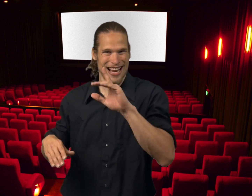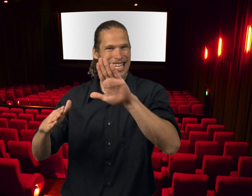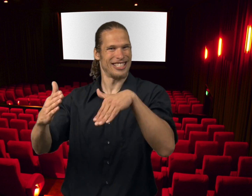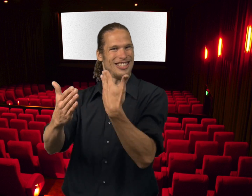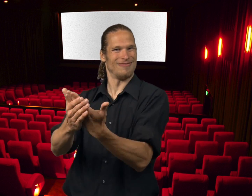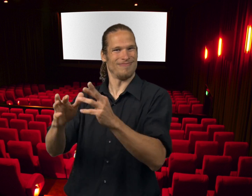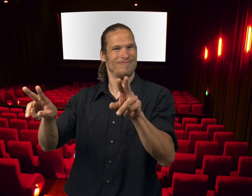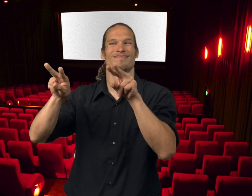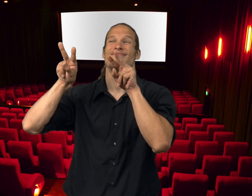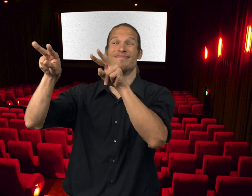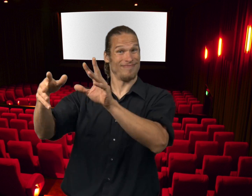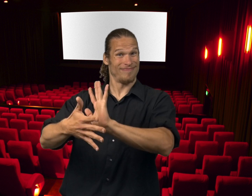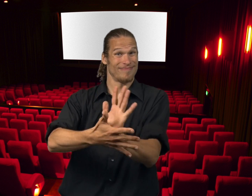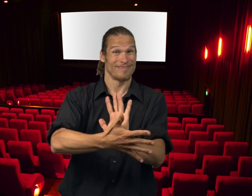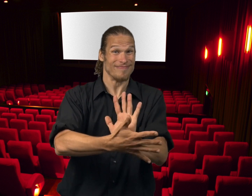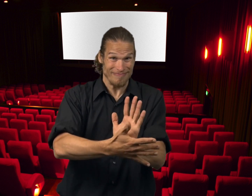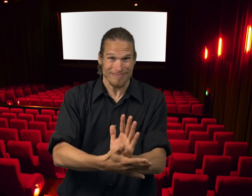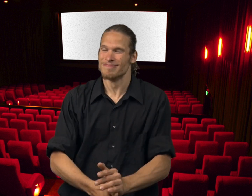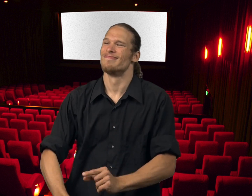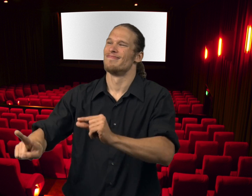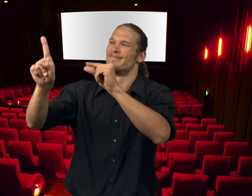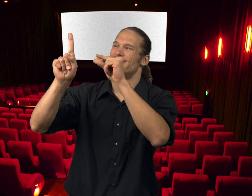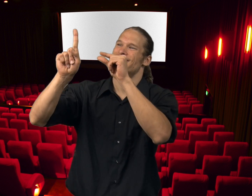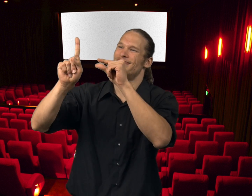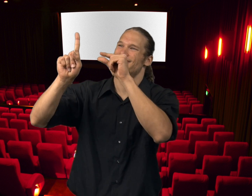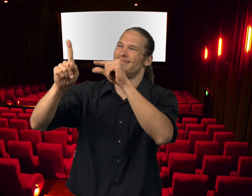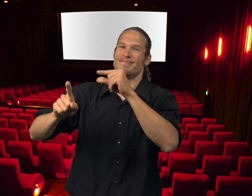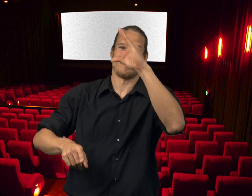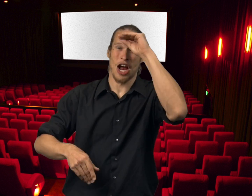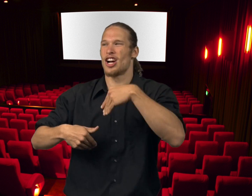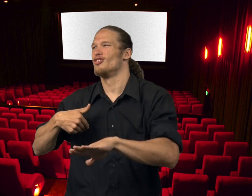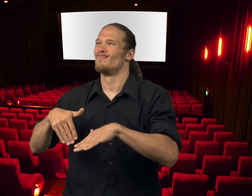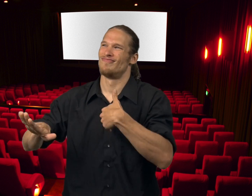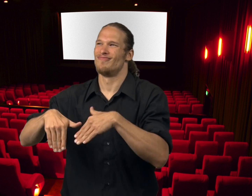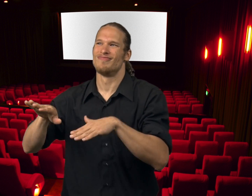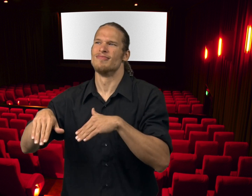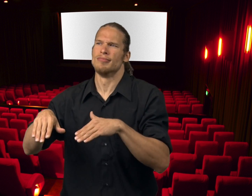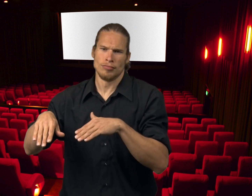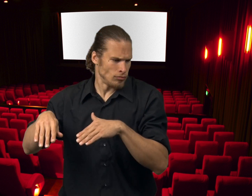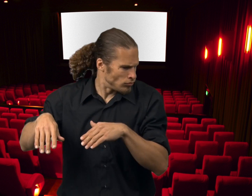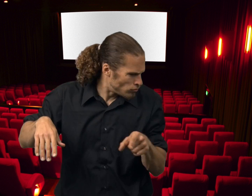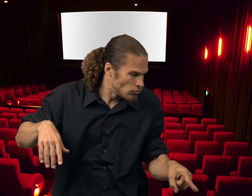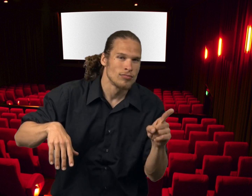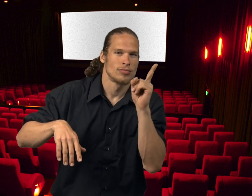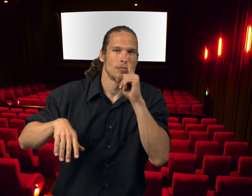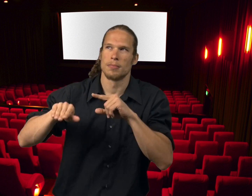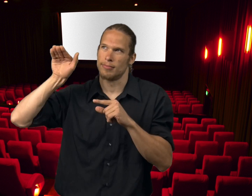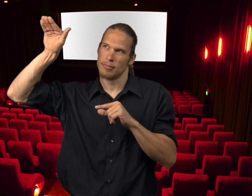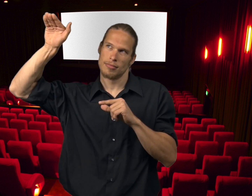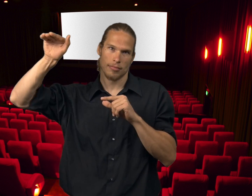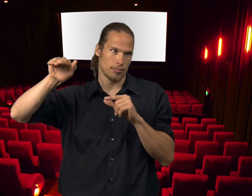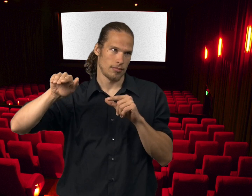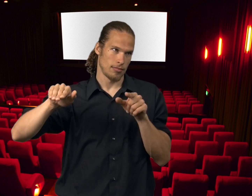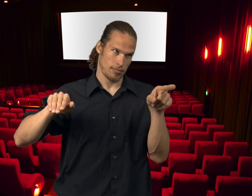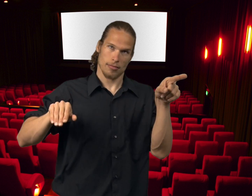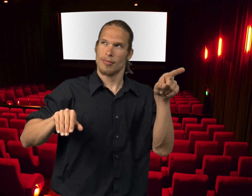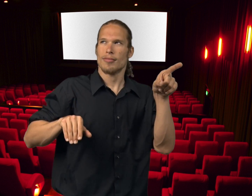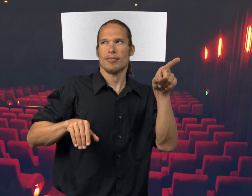And the boy and the mouse arrived to the movie theater to watch a movie. And they were walking into the theater and the mouse said,